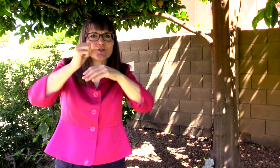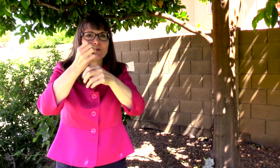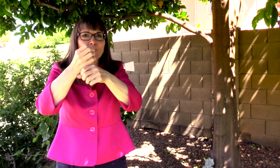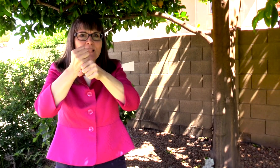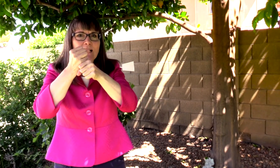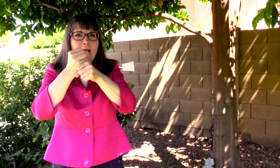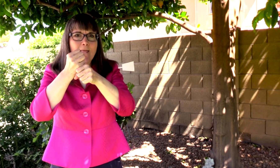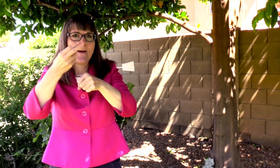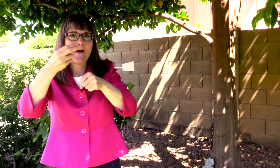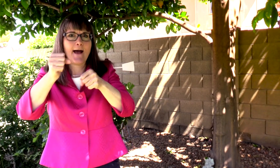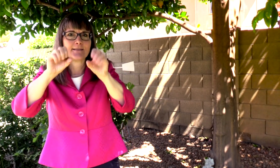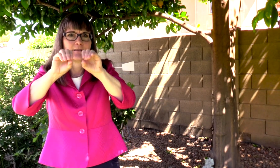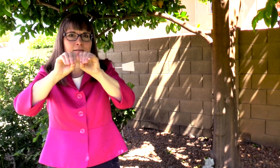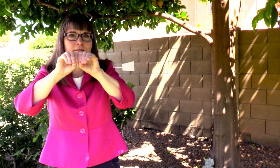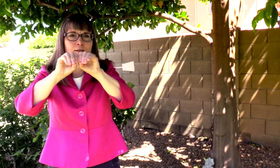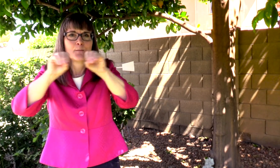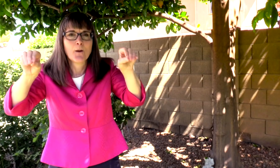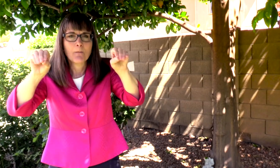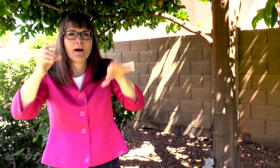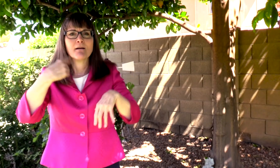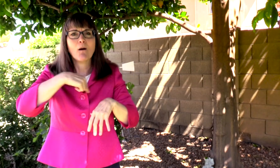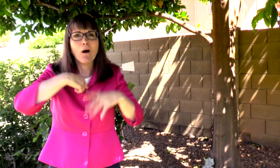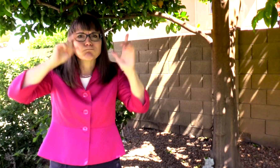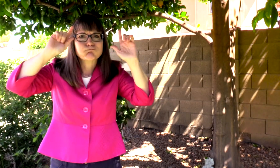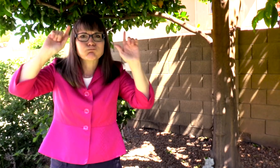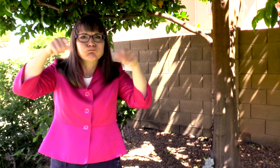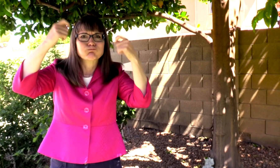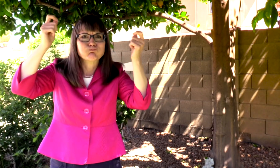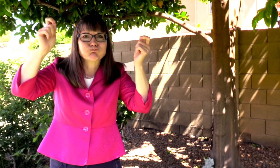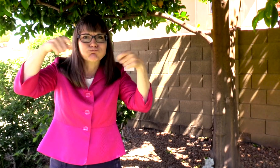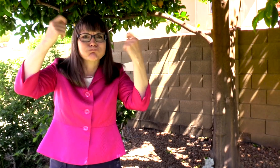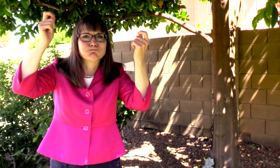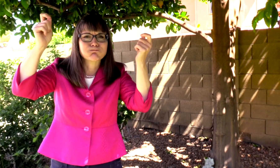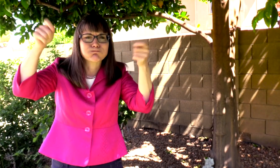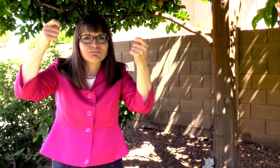WHILE WE ALL CELEBRATE THEM.